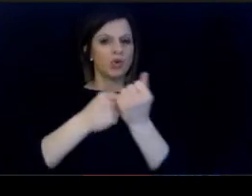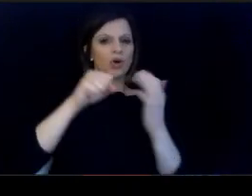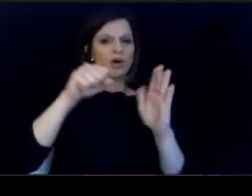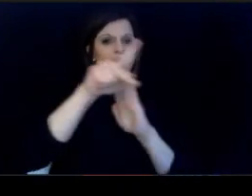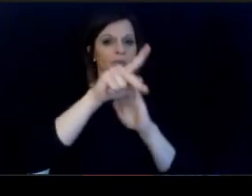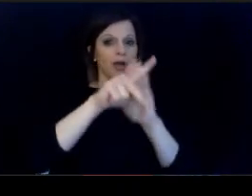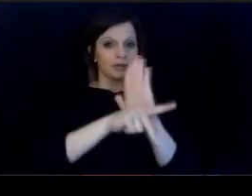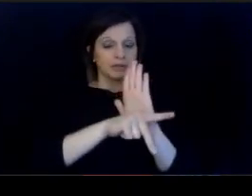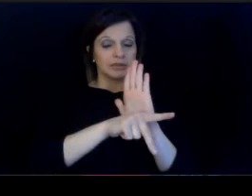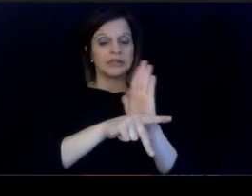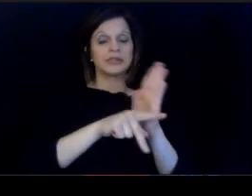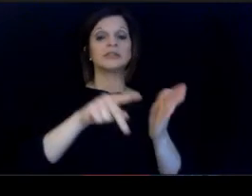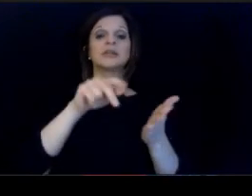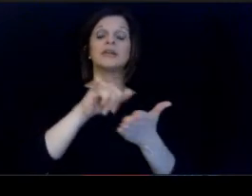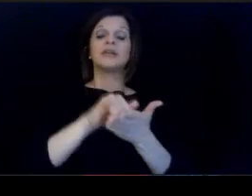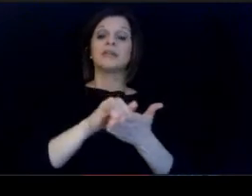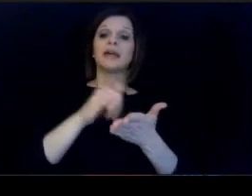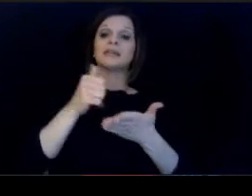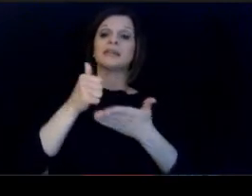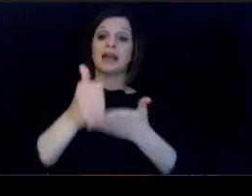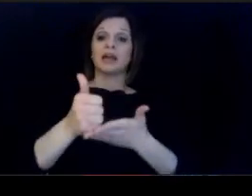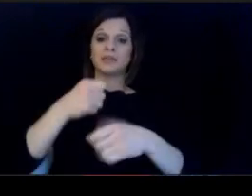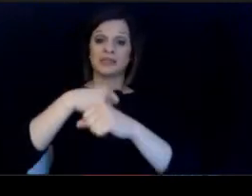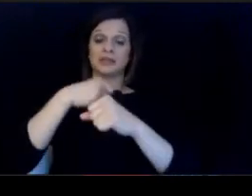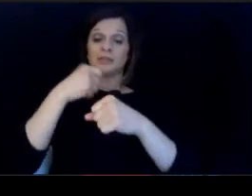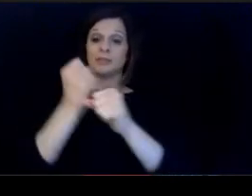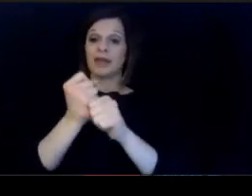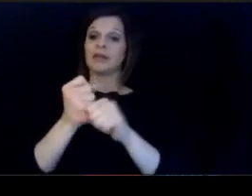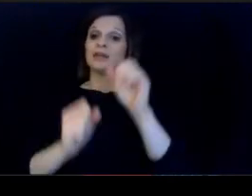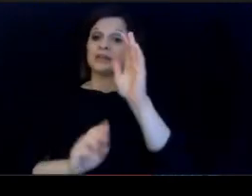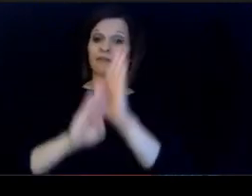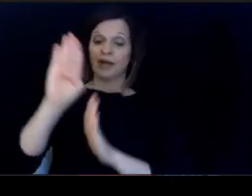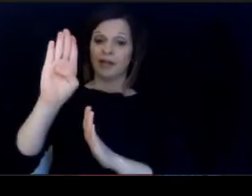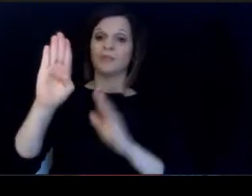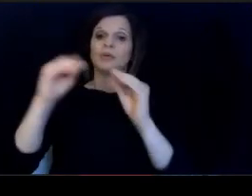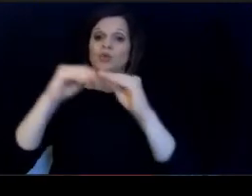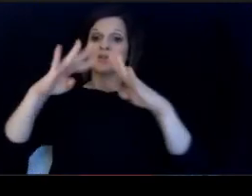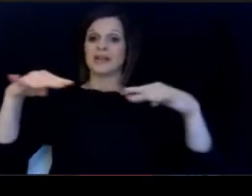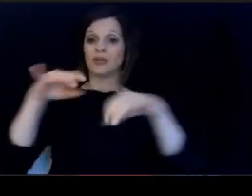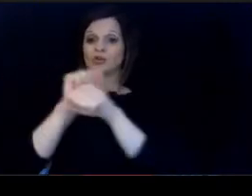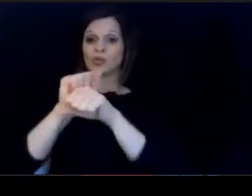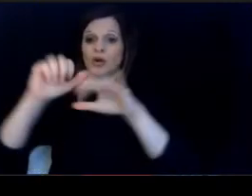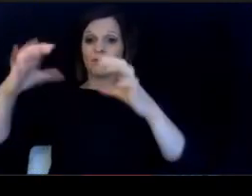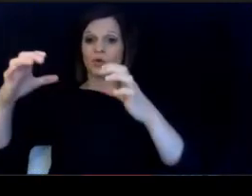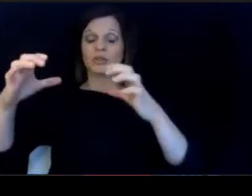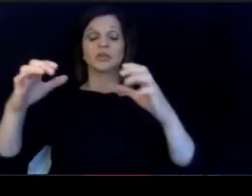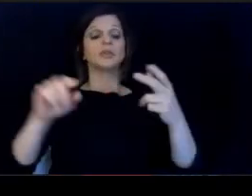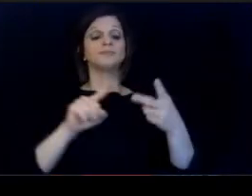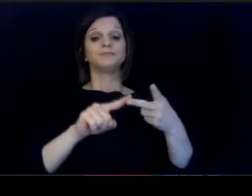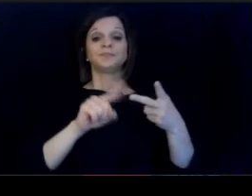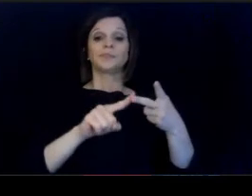and competencies of a more diverse educator workforce. And to promote anti racism justice.